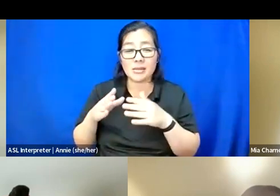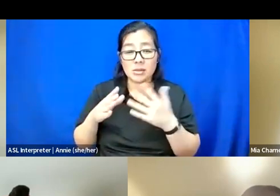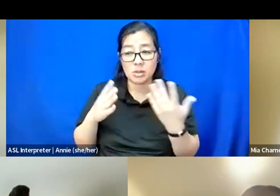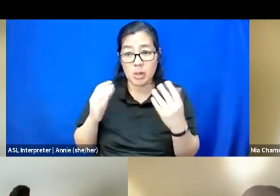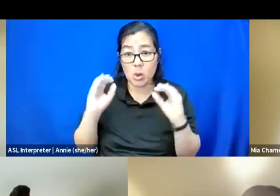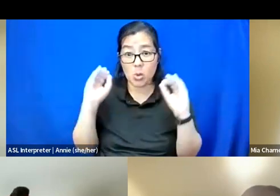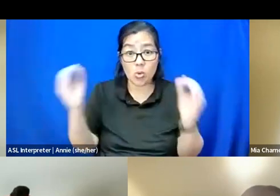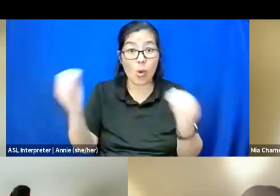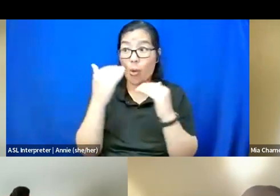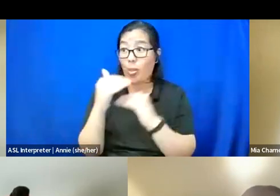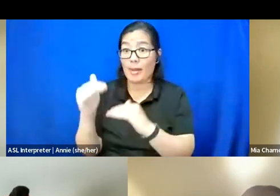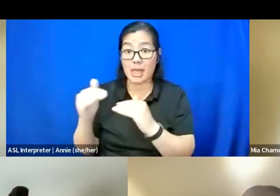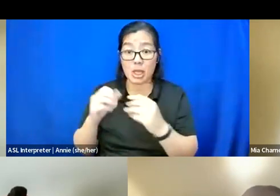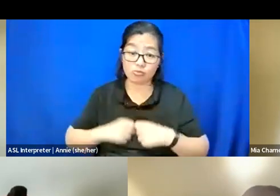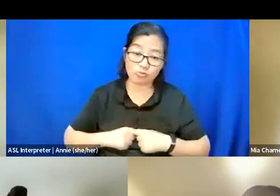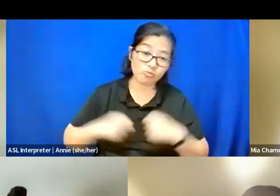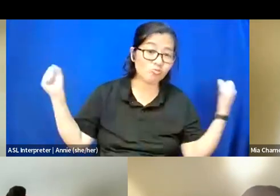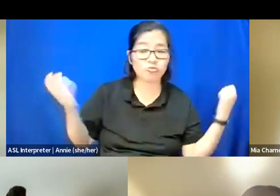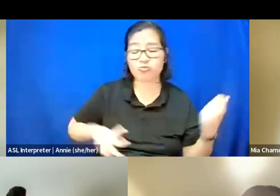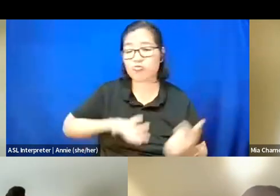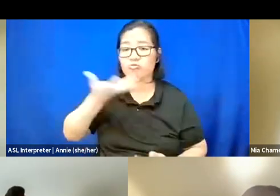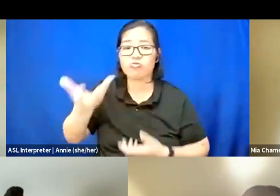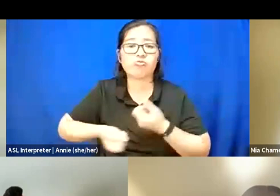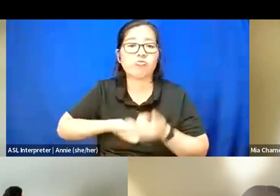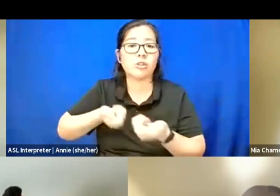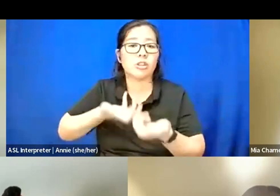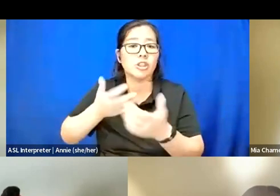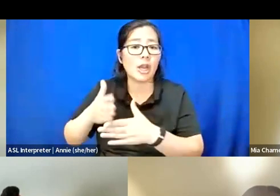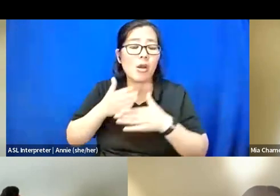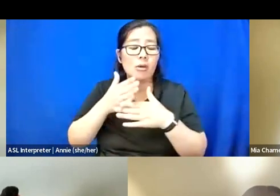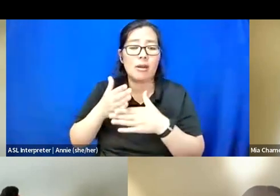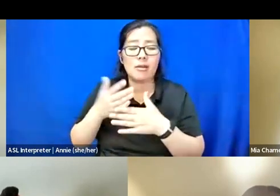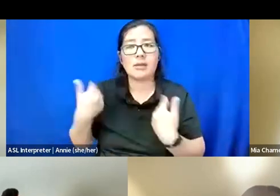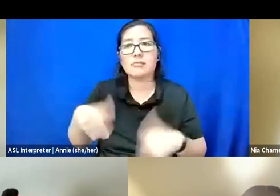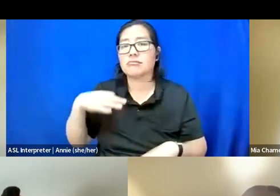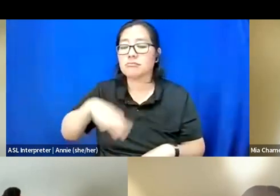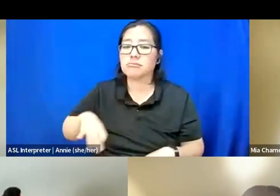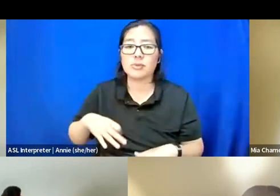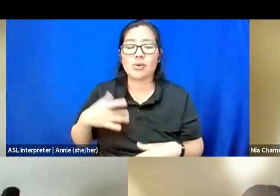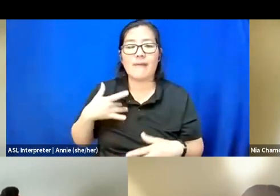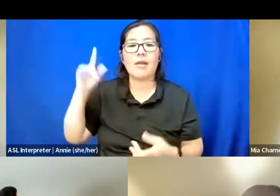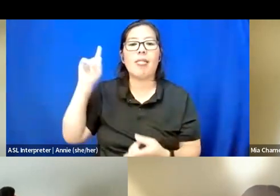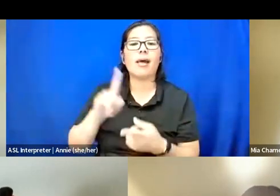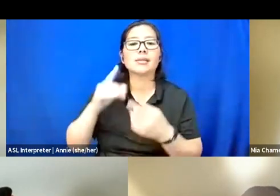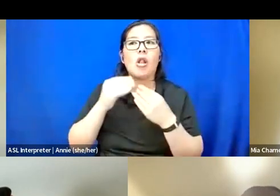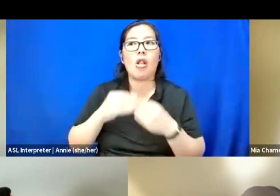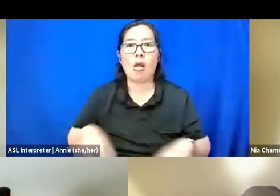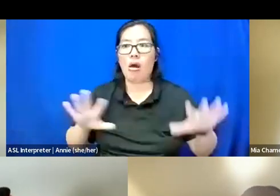between us all has been really helpful. And I just feel a lot less lost trying to find these things